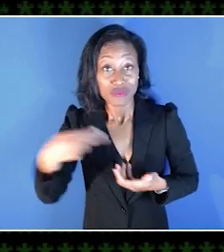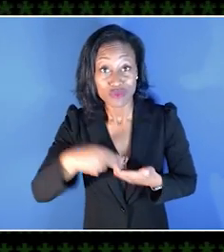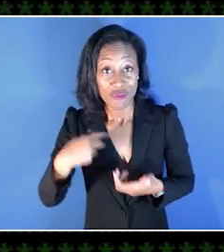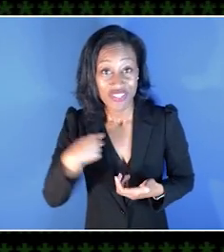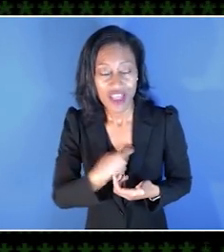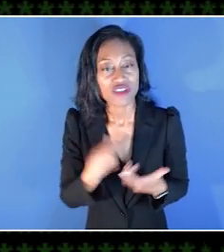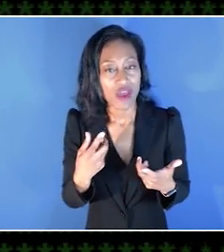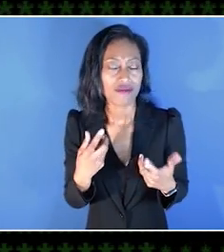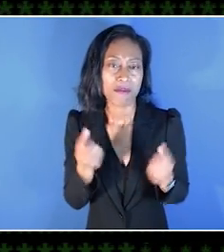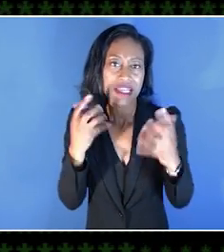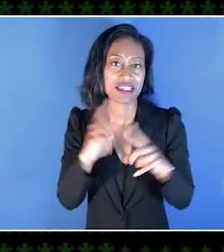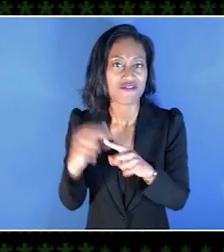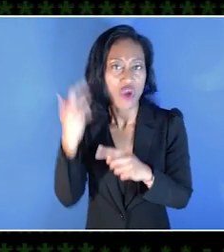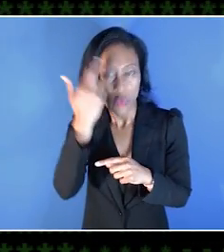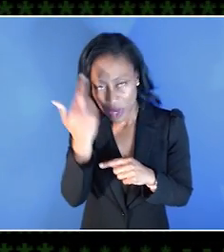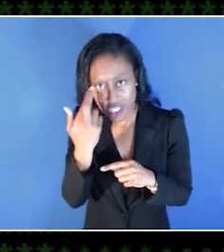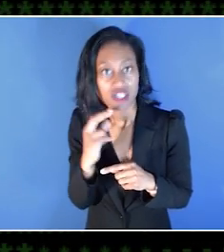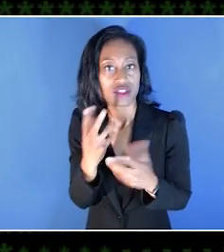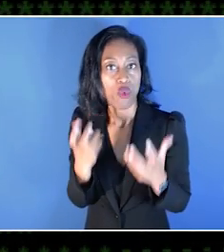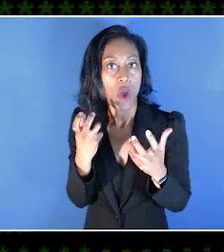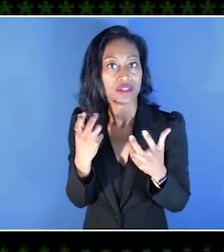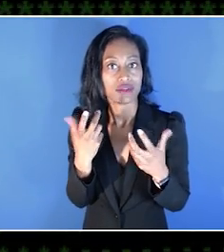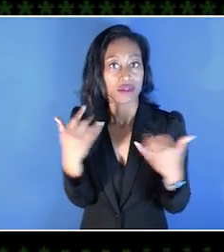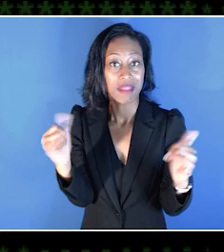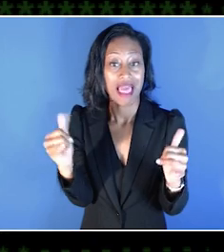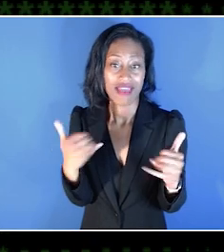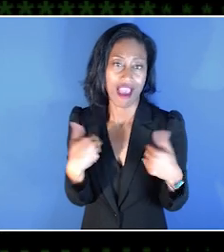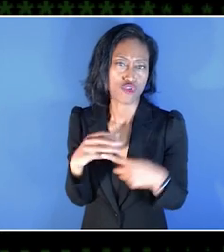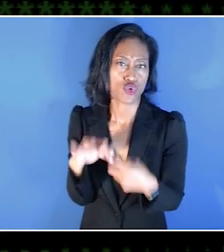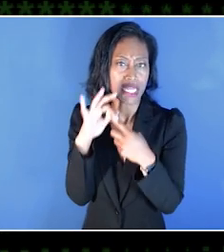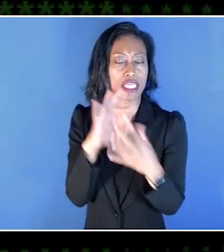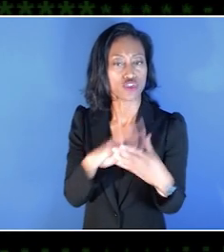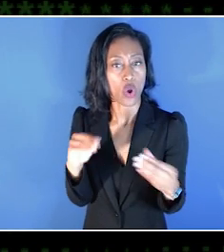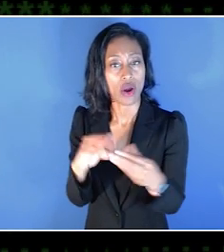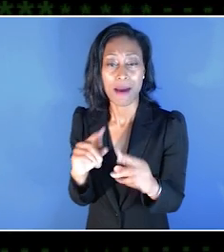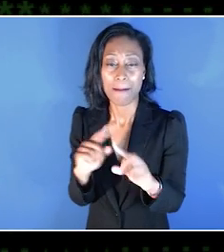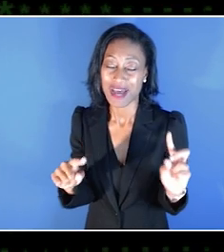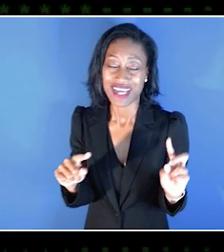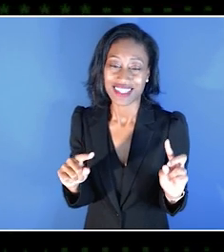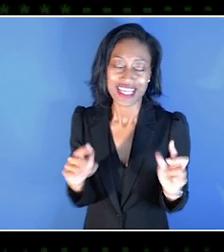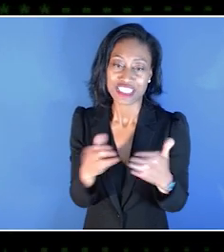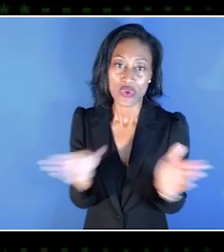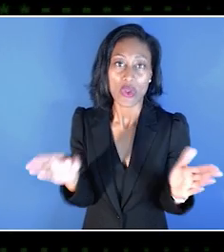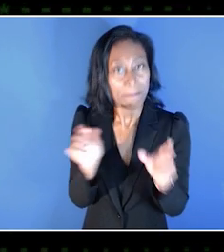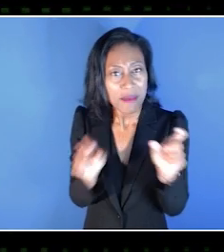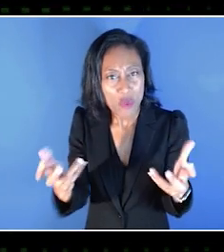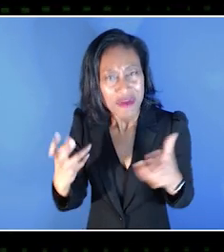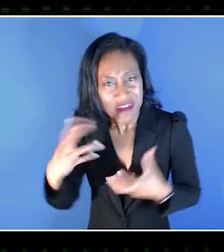to want to be able to play, and they'll have their own kind of unique story. But I think people want to be included, and inclusion is a huge part